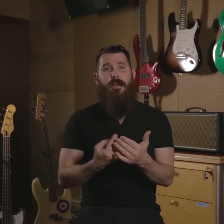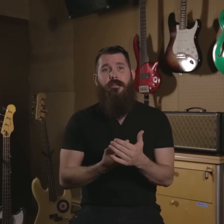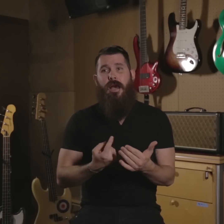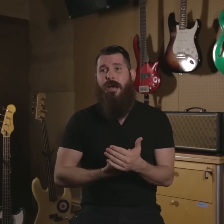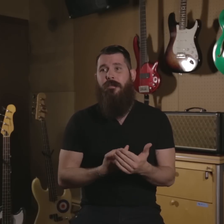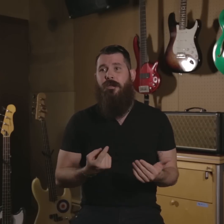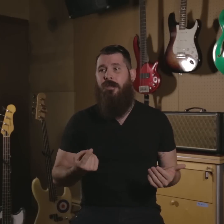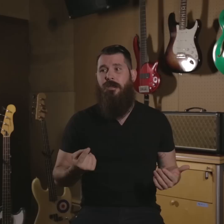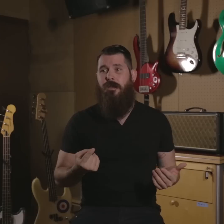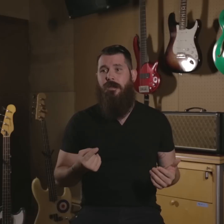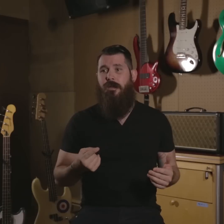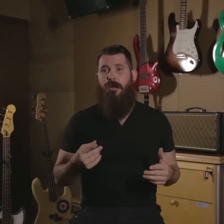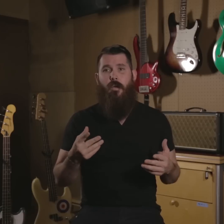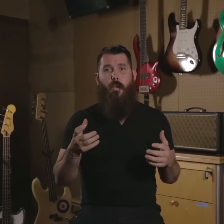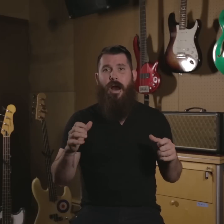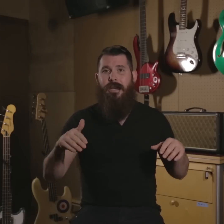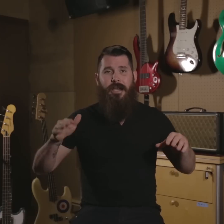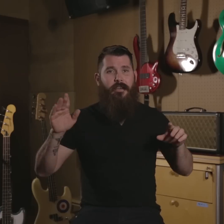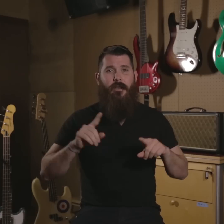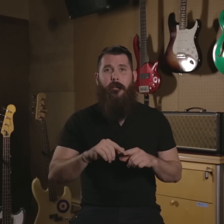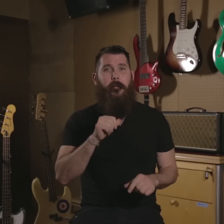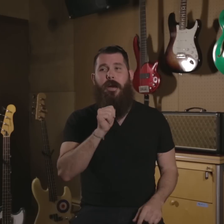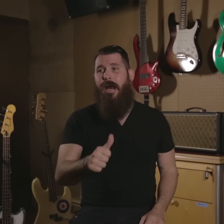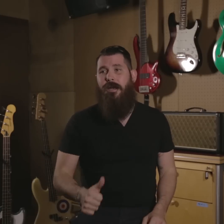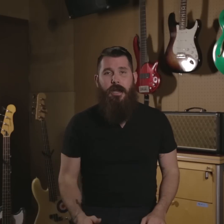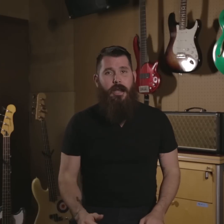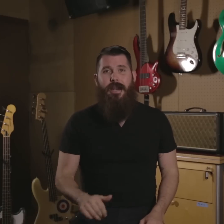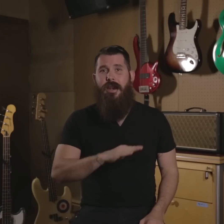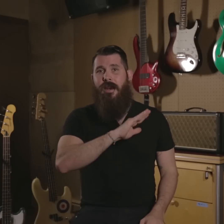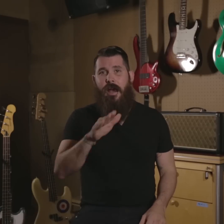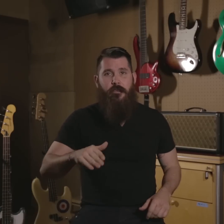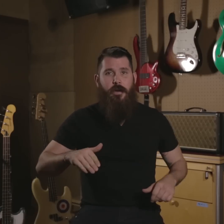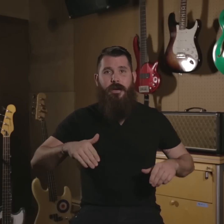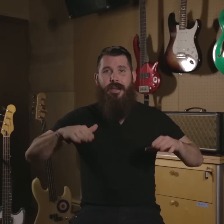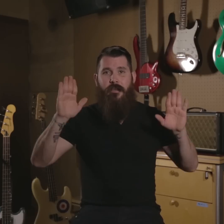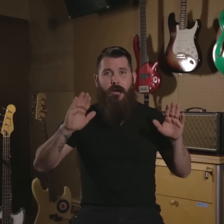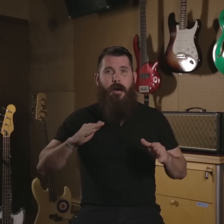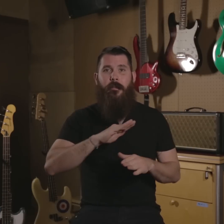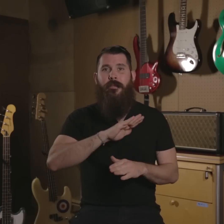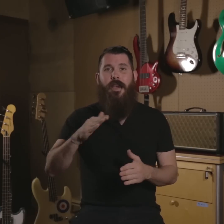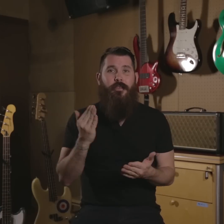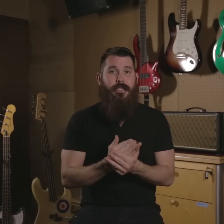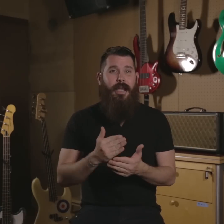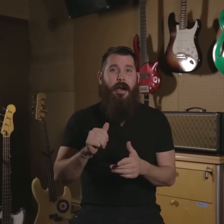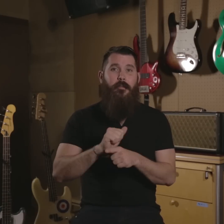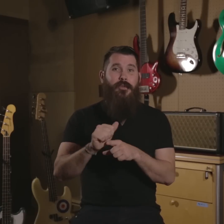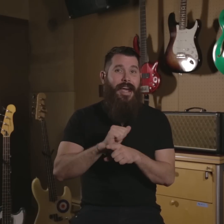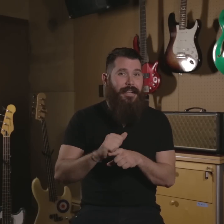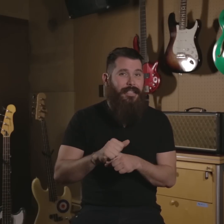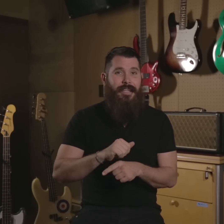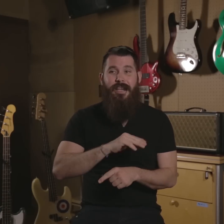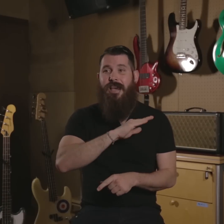sometimes wanted to give up but I did it. Never give up, never stopped practicing